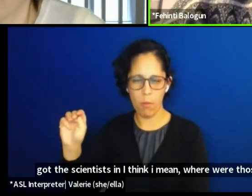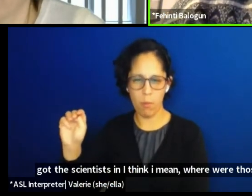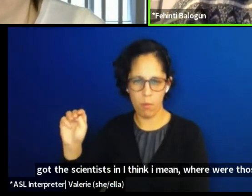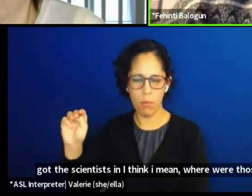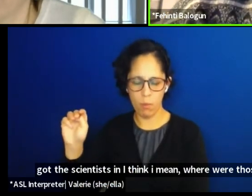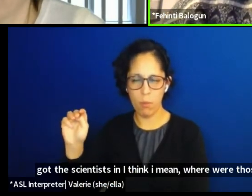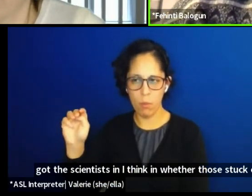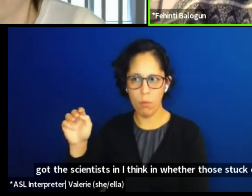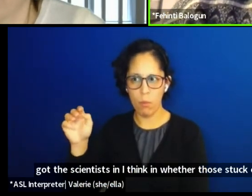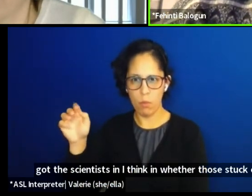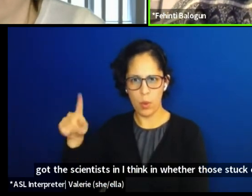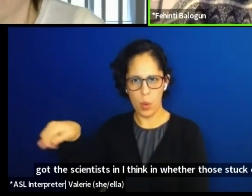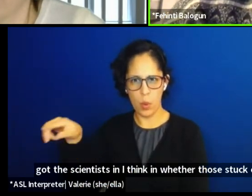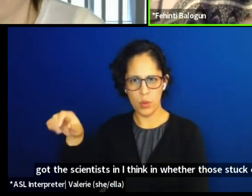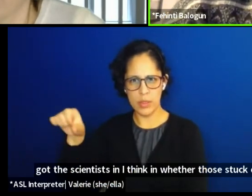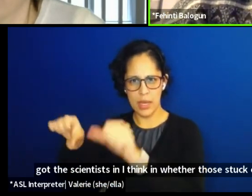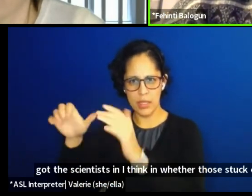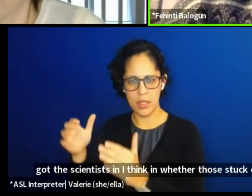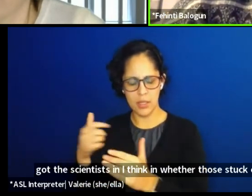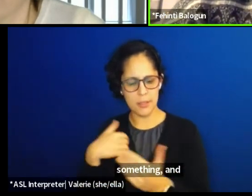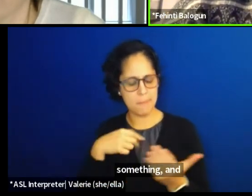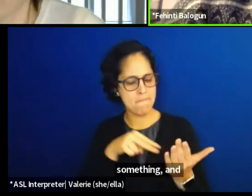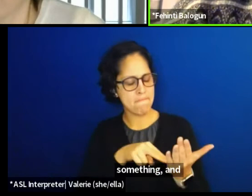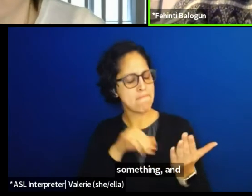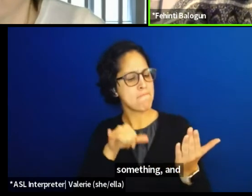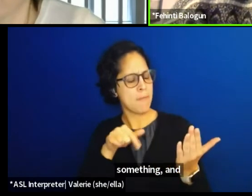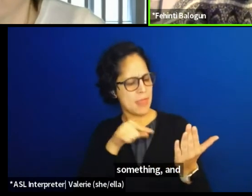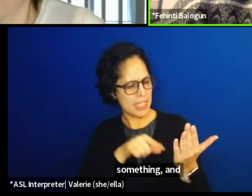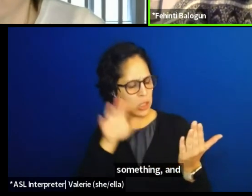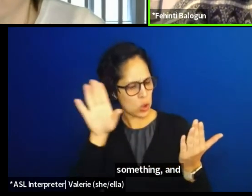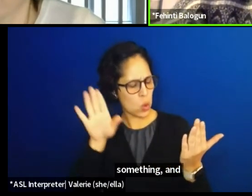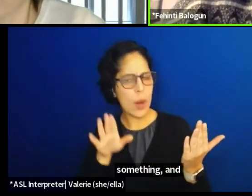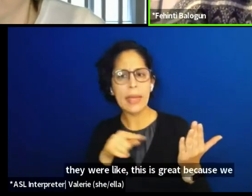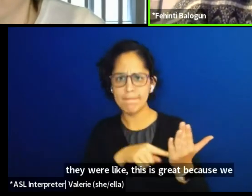They were like, this is great, 'cause we can't do this.